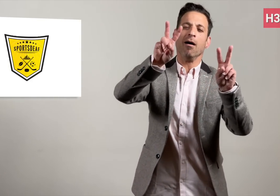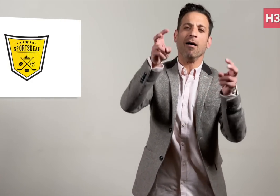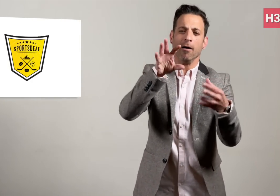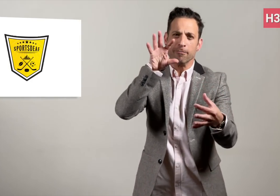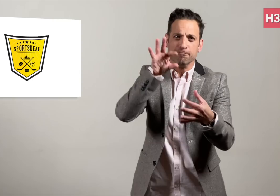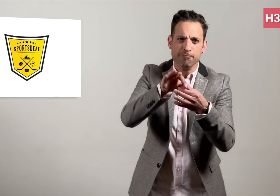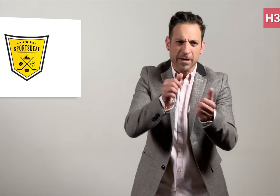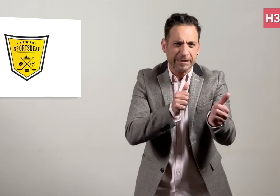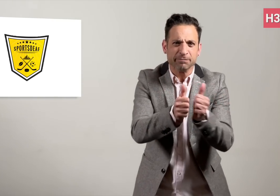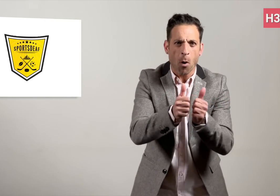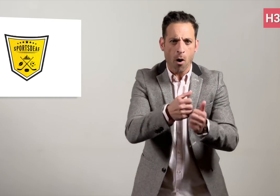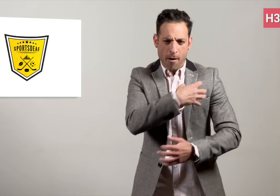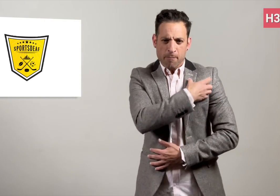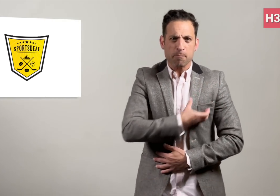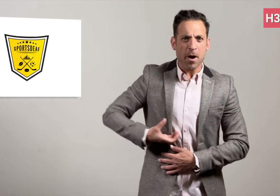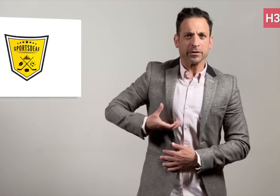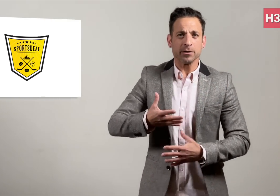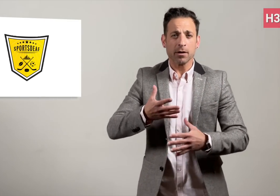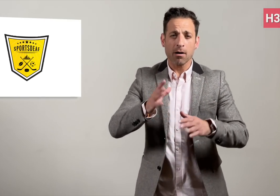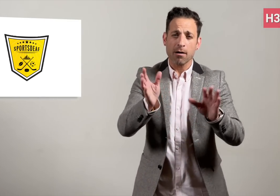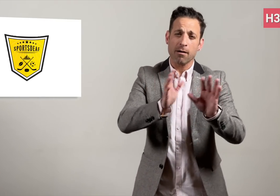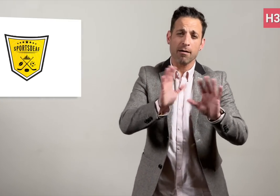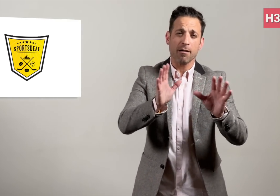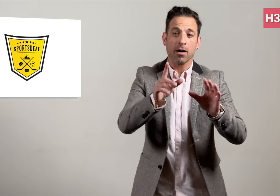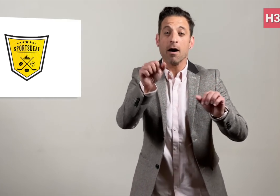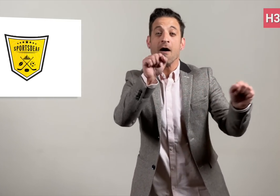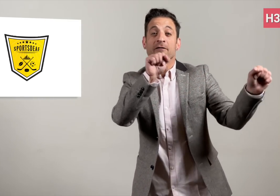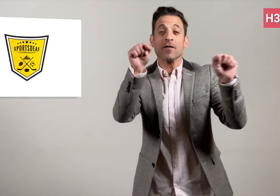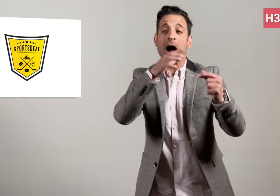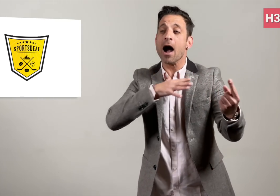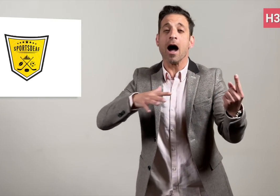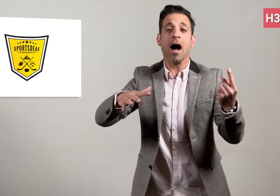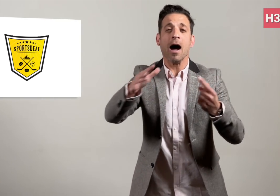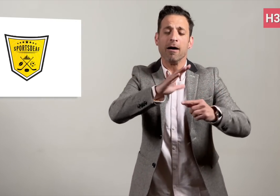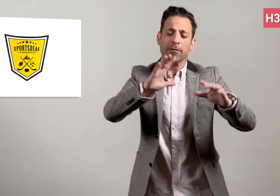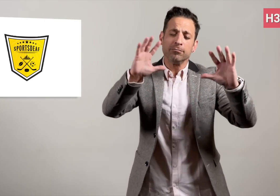when spectators applaud all the deaf competitors,